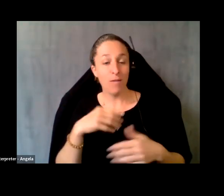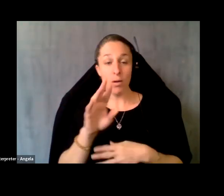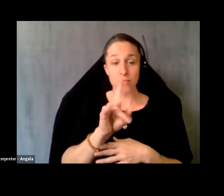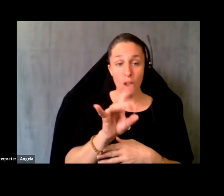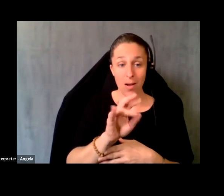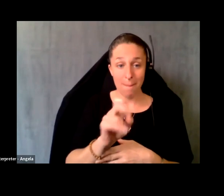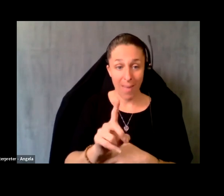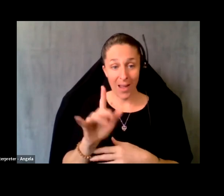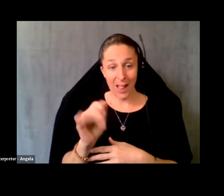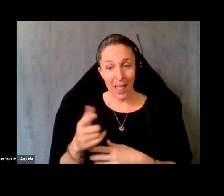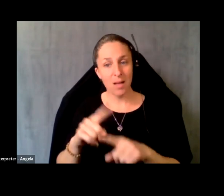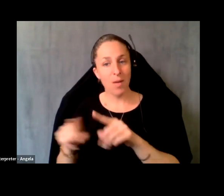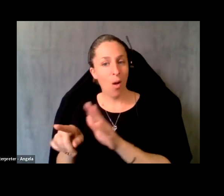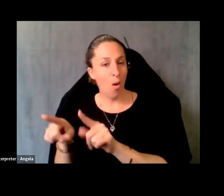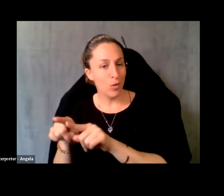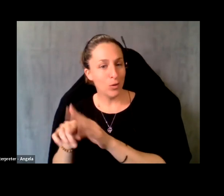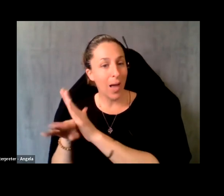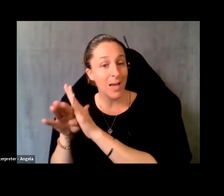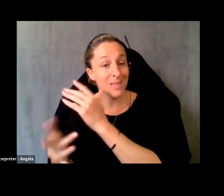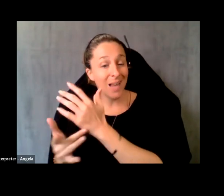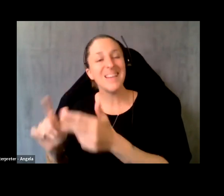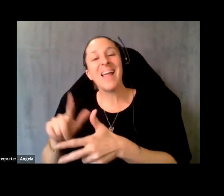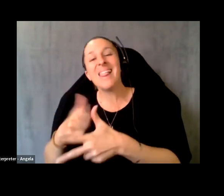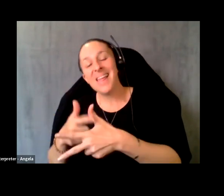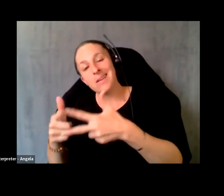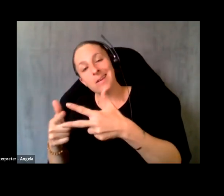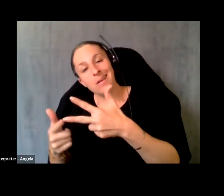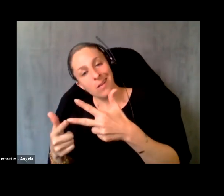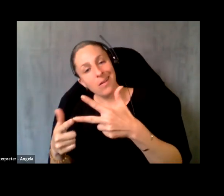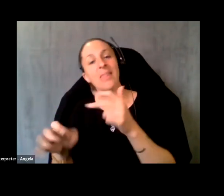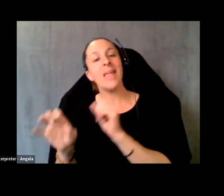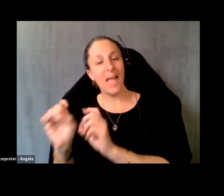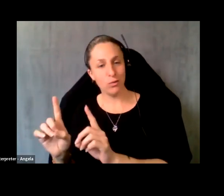but there's also the access to technology. And then there's also the educational portion of that,